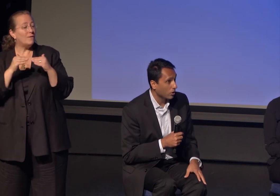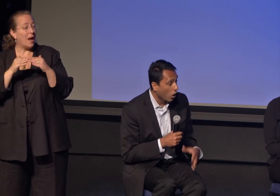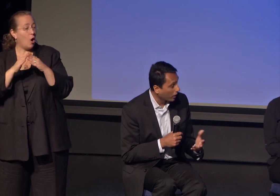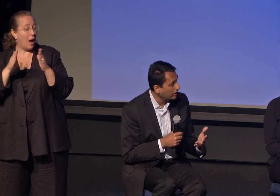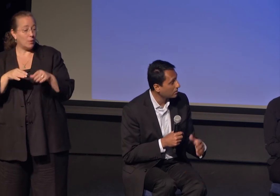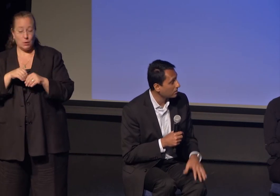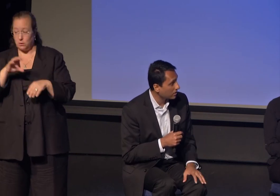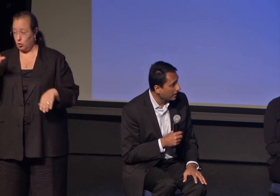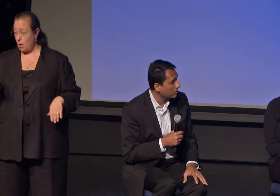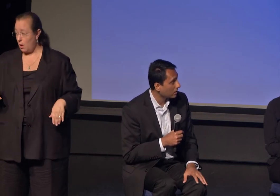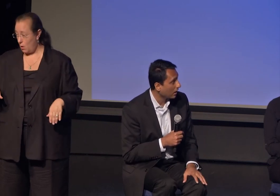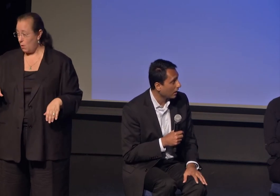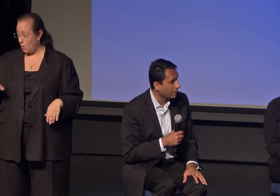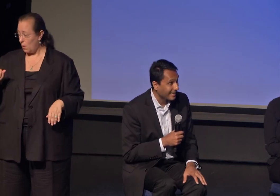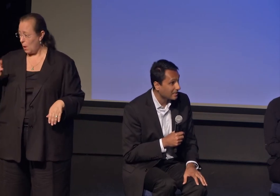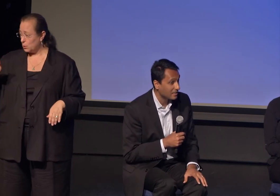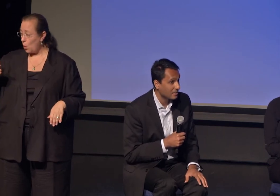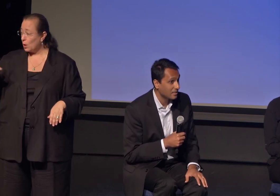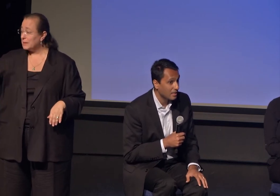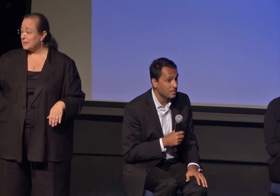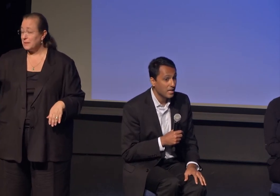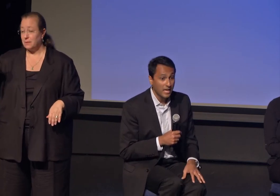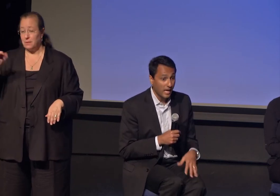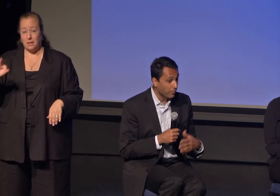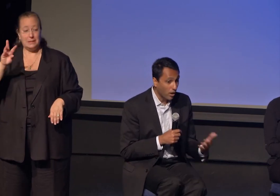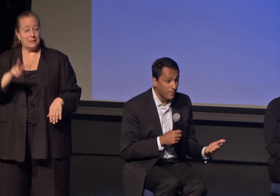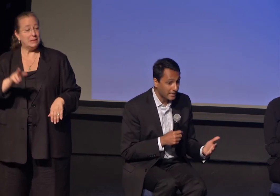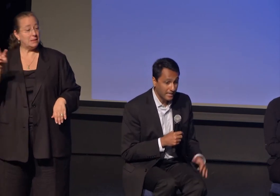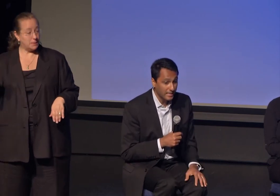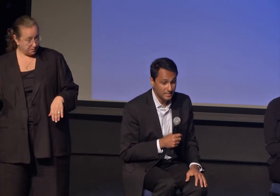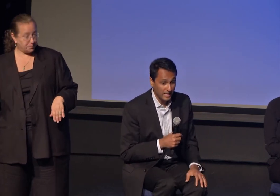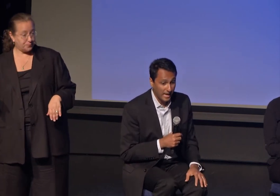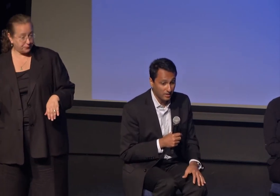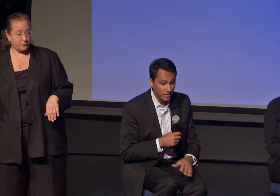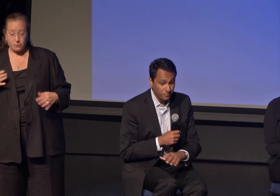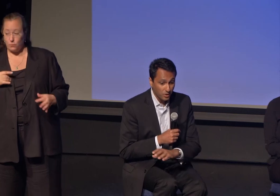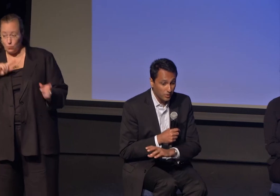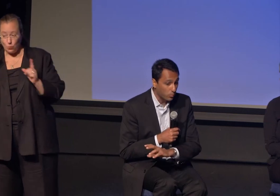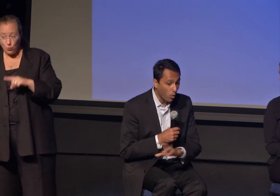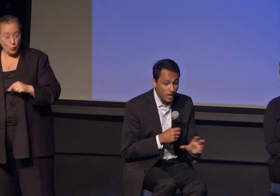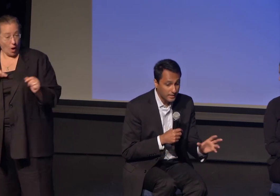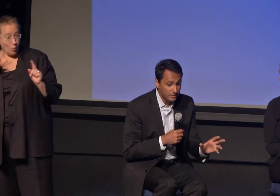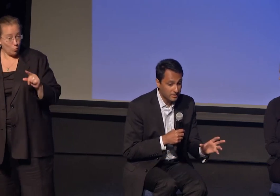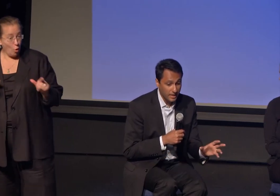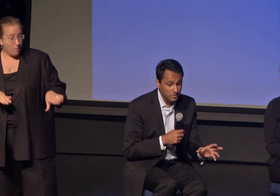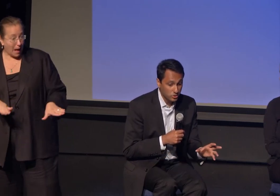August 6th, 1966. I brought my kids and we walked down the same streets